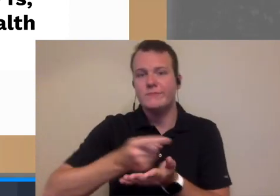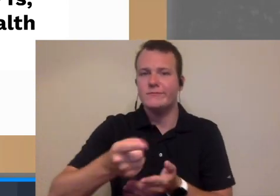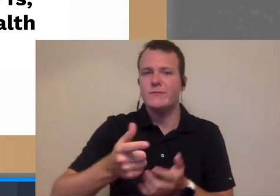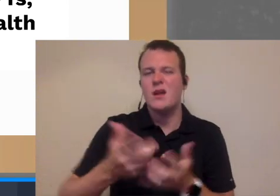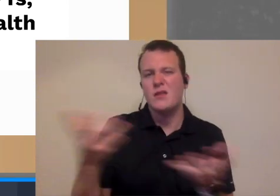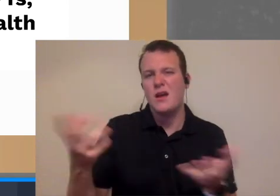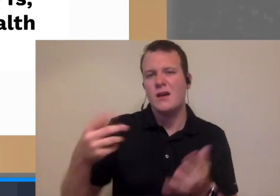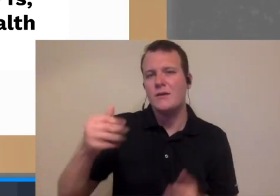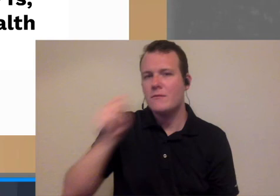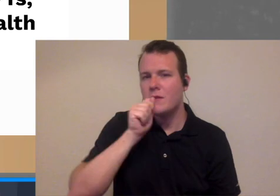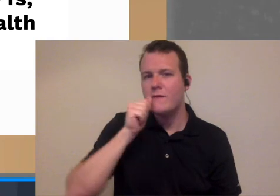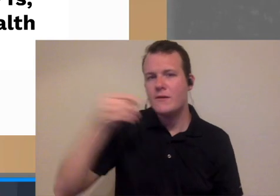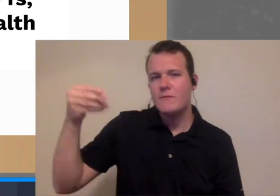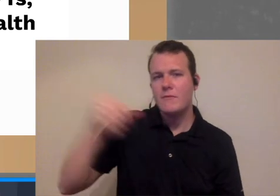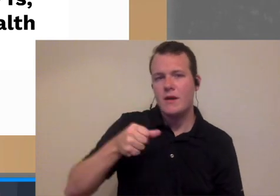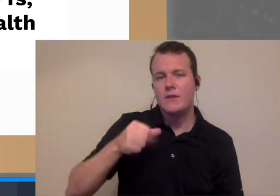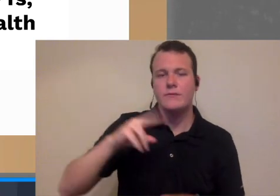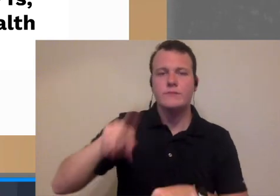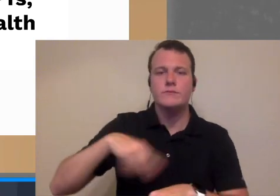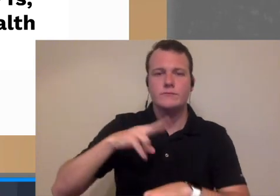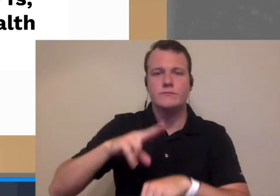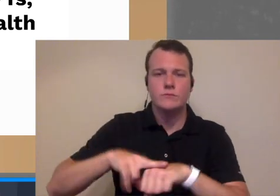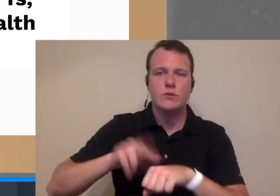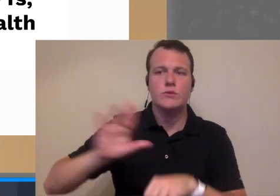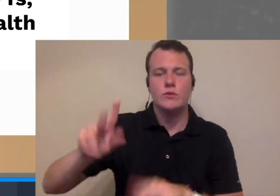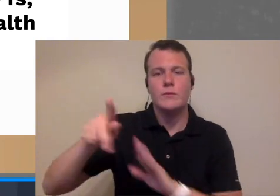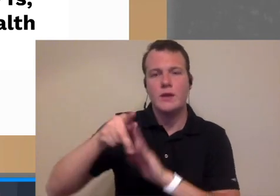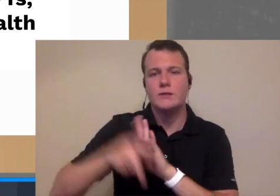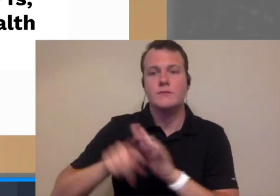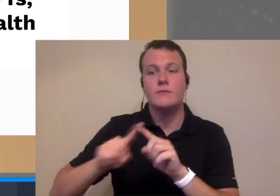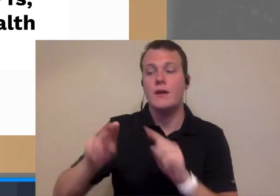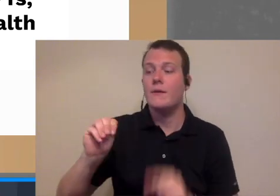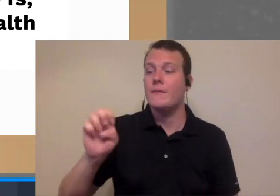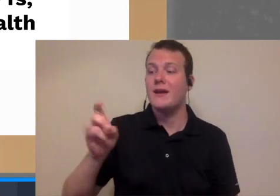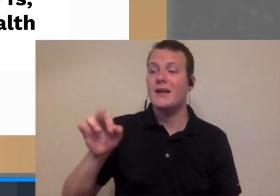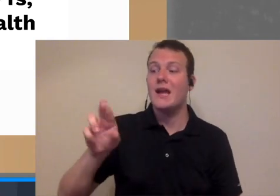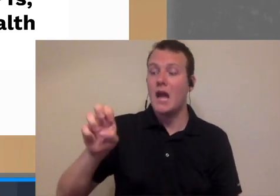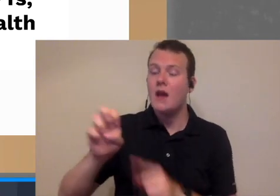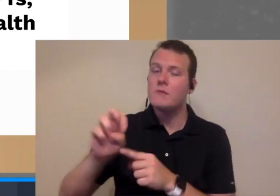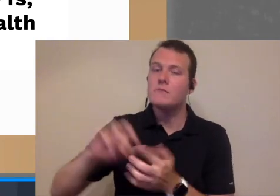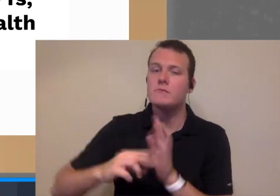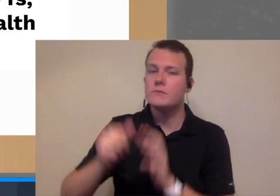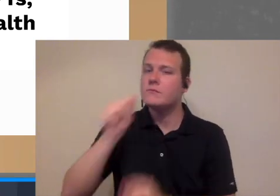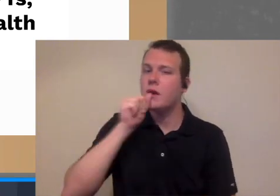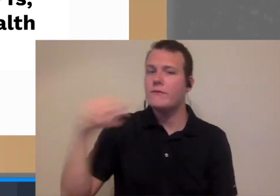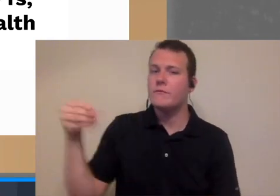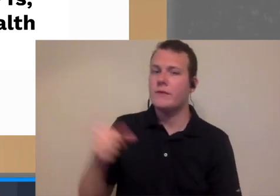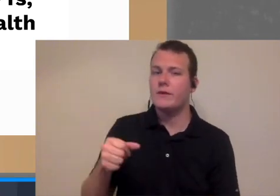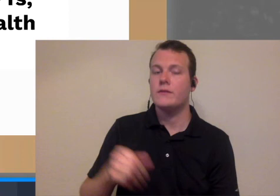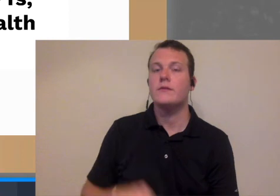that's largely private pay and it you know it depends on obviously the patient's policy but if they are Medicare for example be private pay I